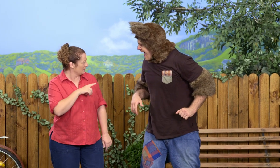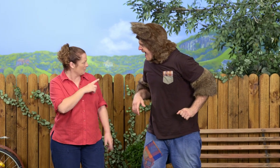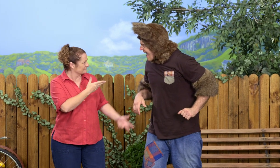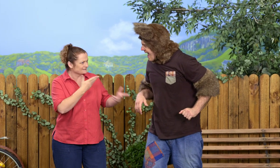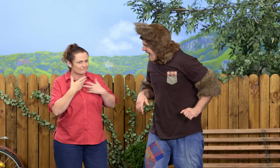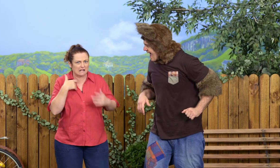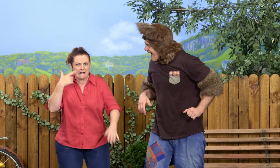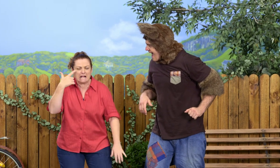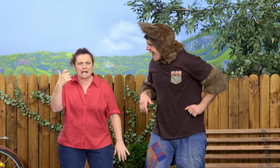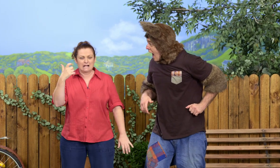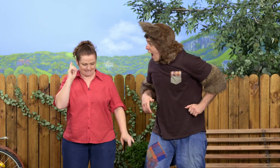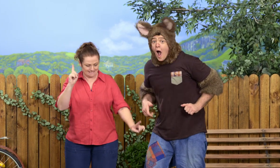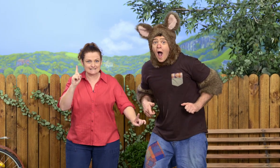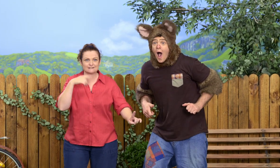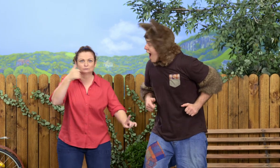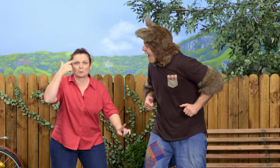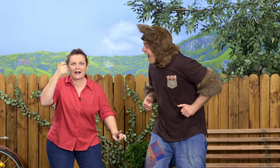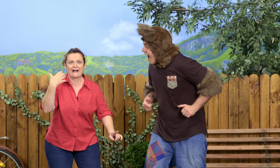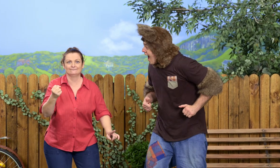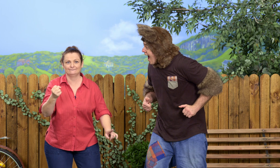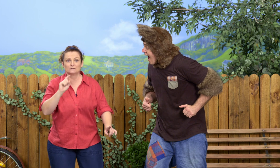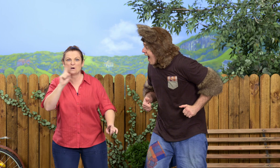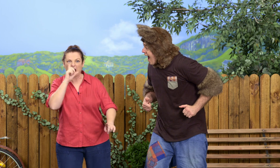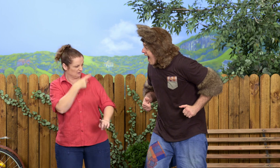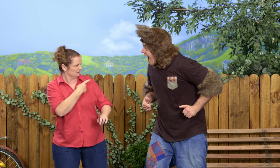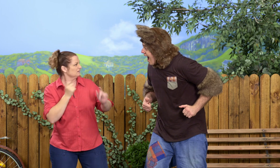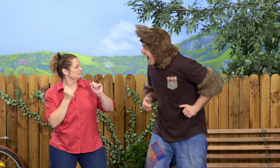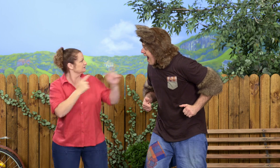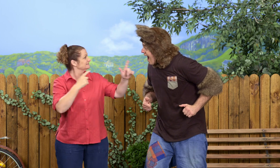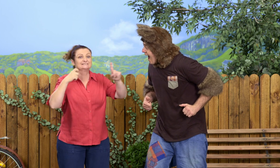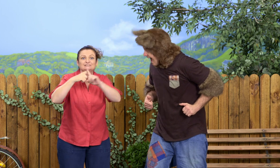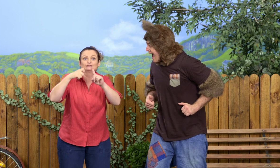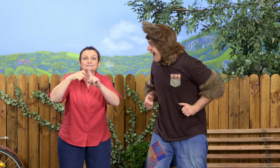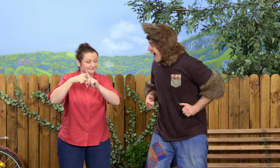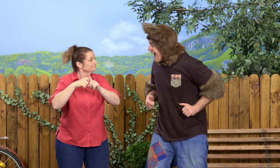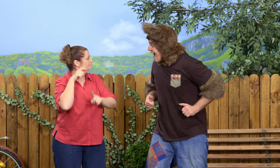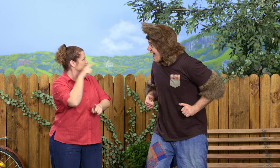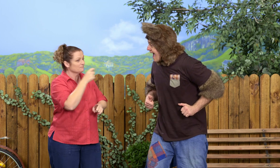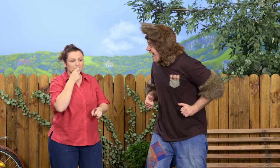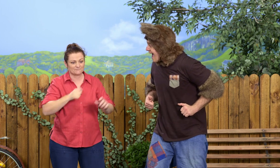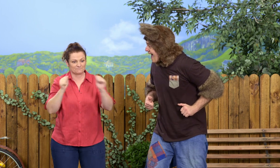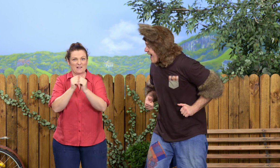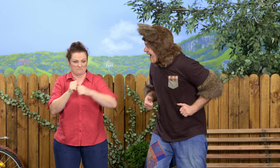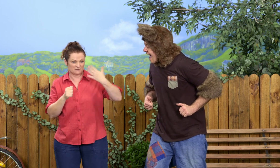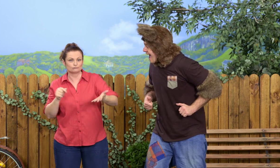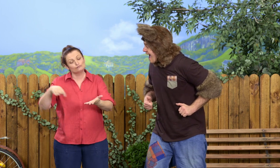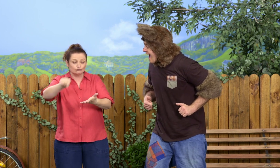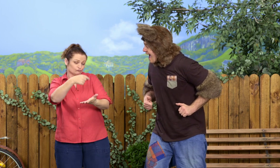You've actually given me an idea. Why don't we go in to the kitchen and get some paper and a pen and you can take the line for a walk in there.